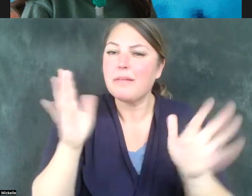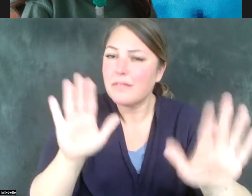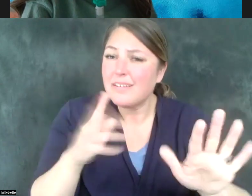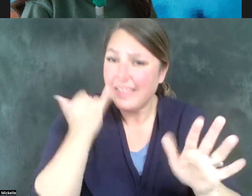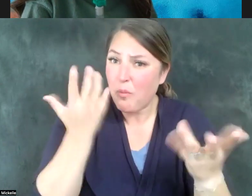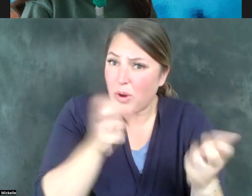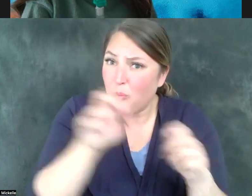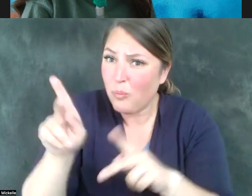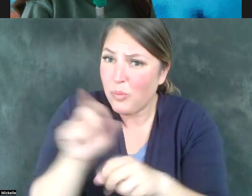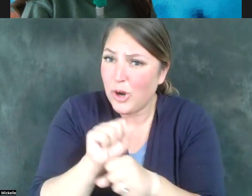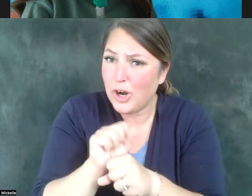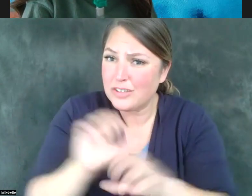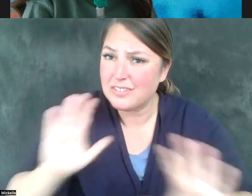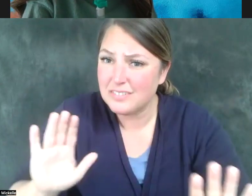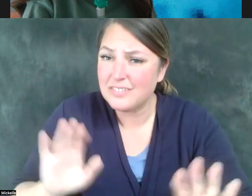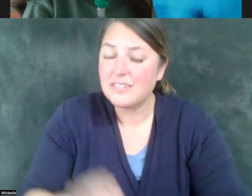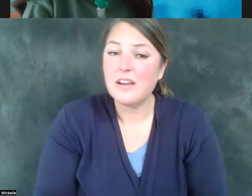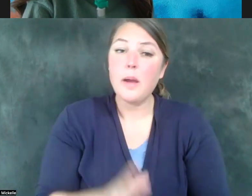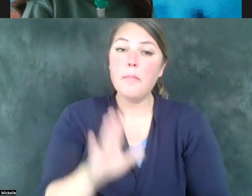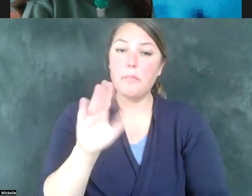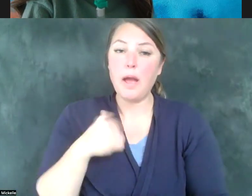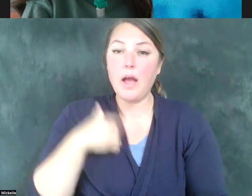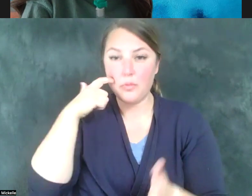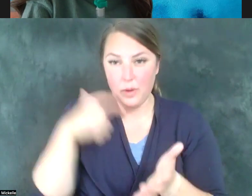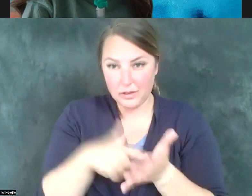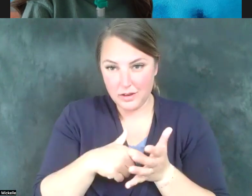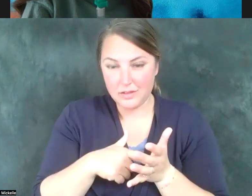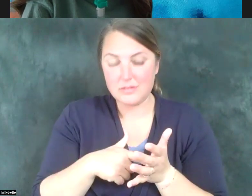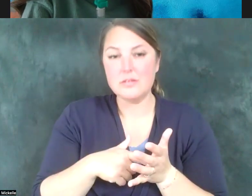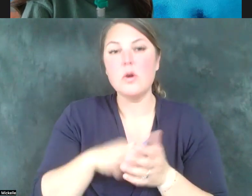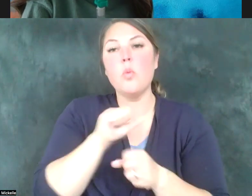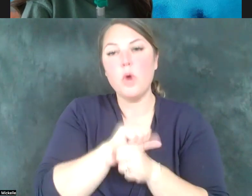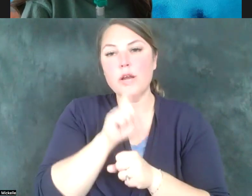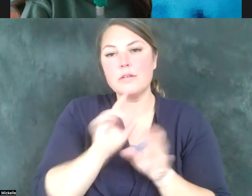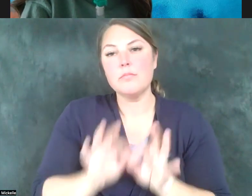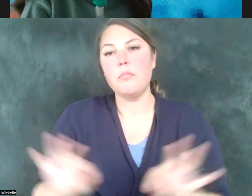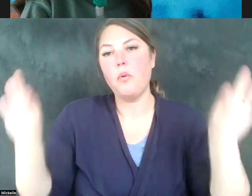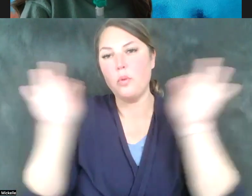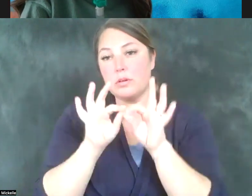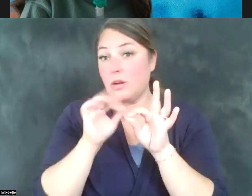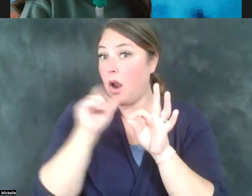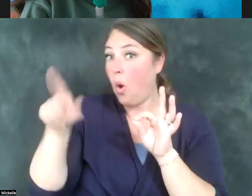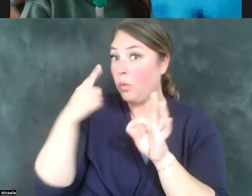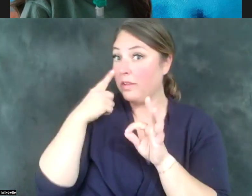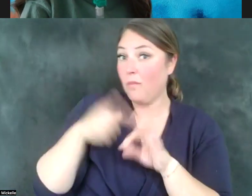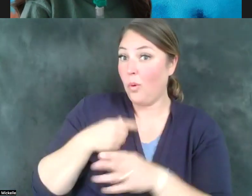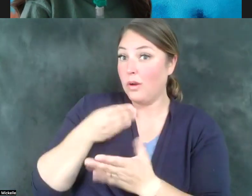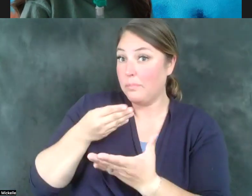I recognize that work is key to not just economic well-being for Utahns, but it's